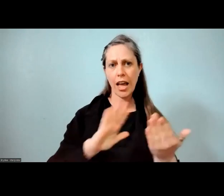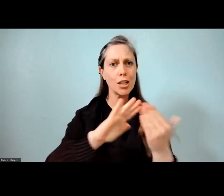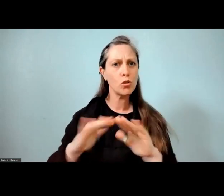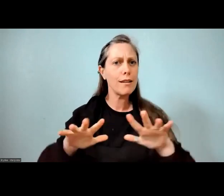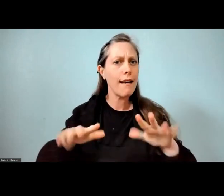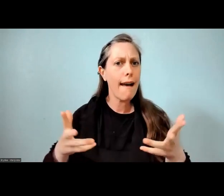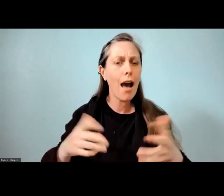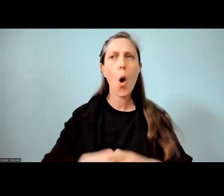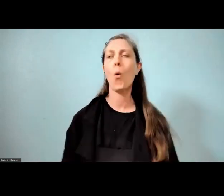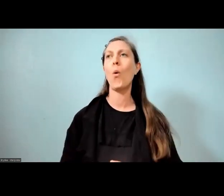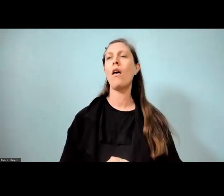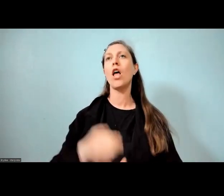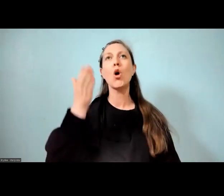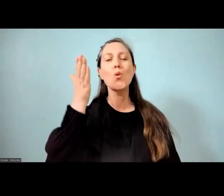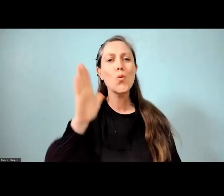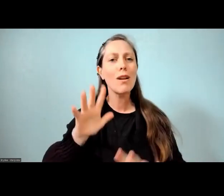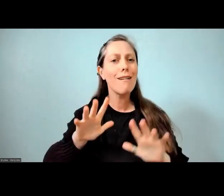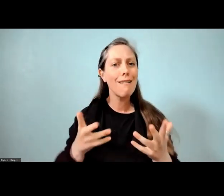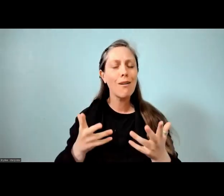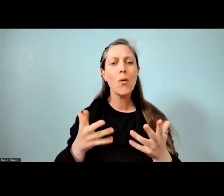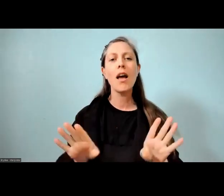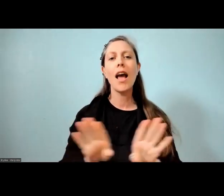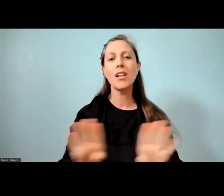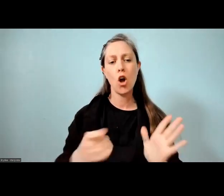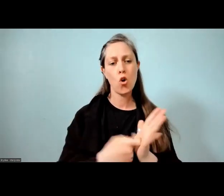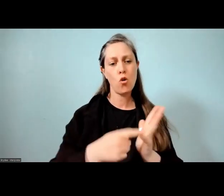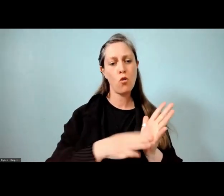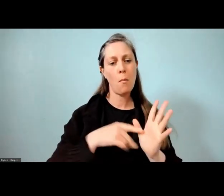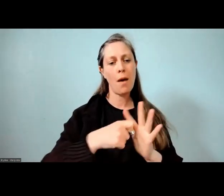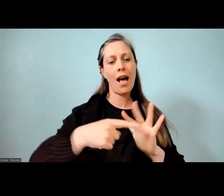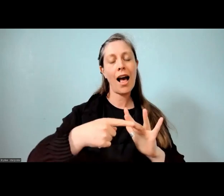as a kura to establish a rumaki unit in central Auckland,